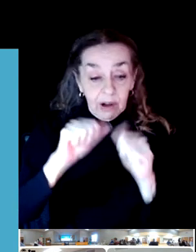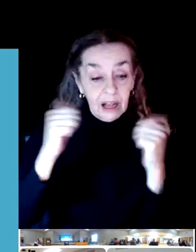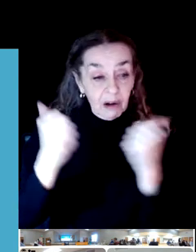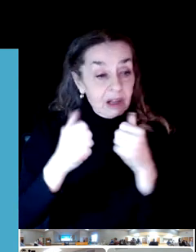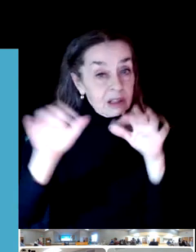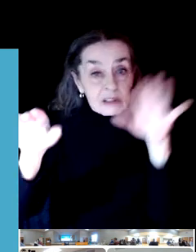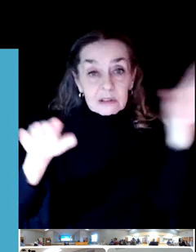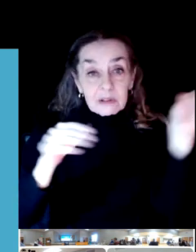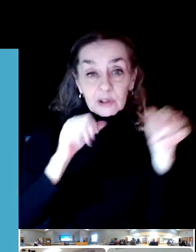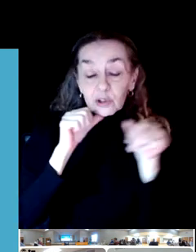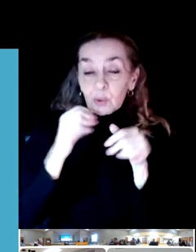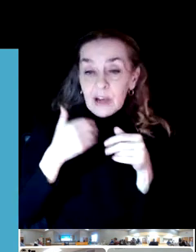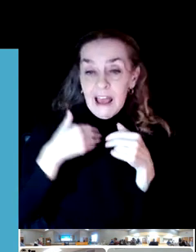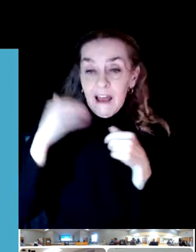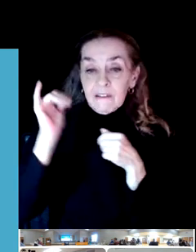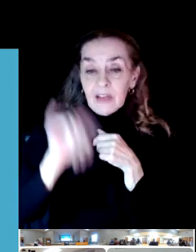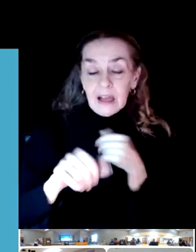I don't know what the percentages were back then.